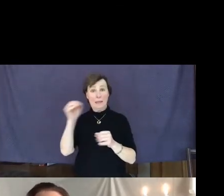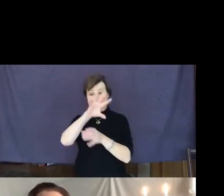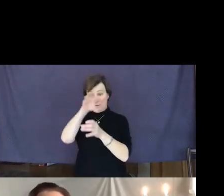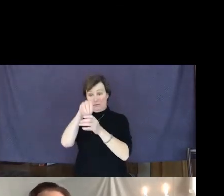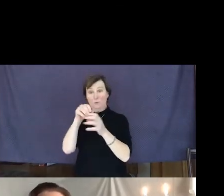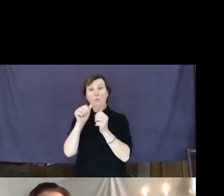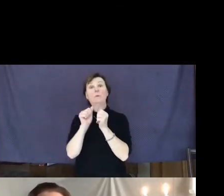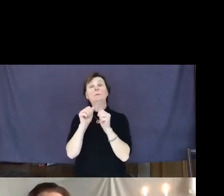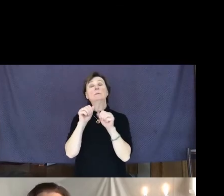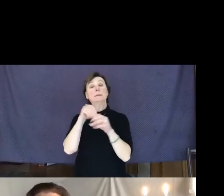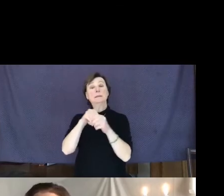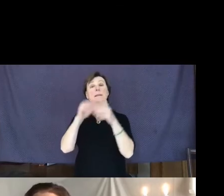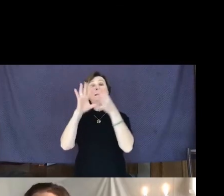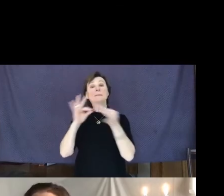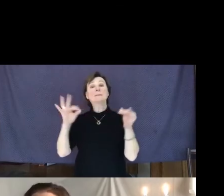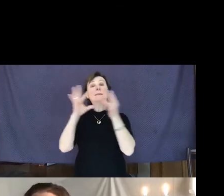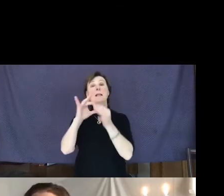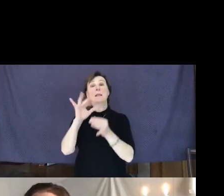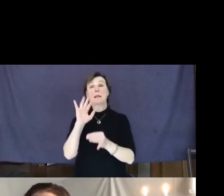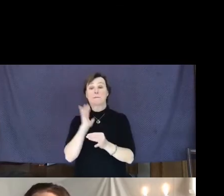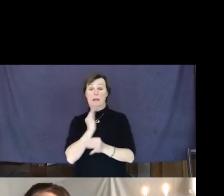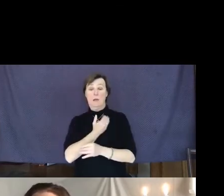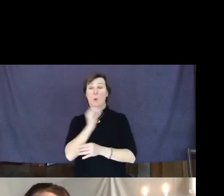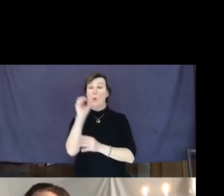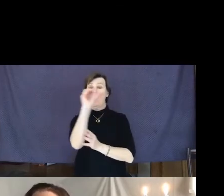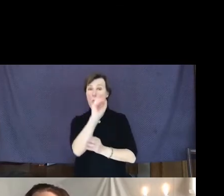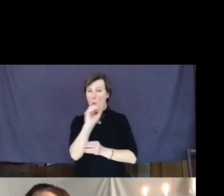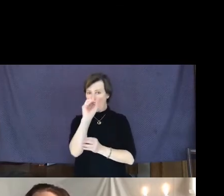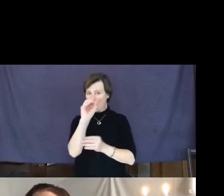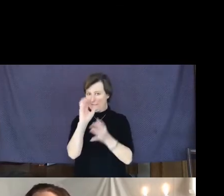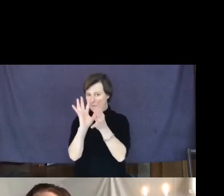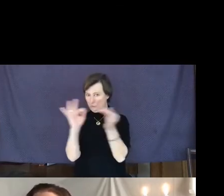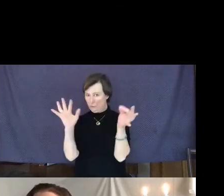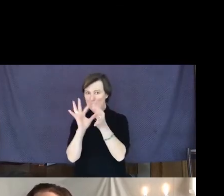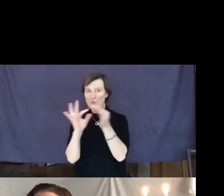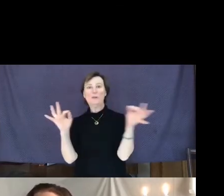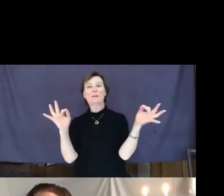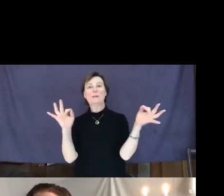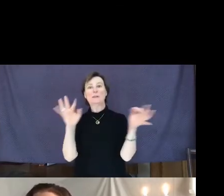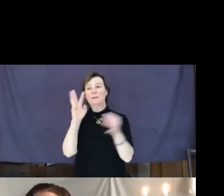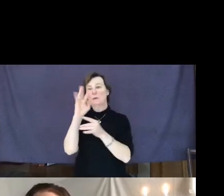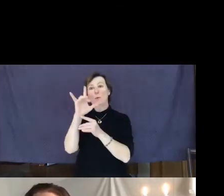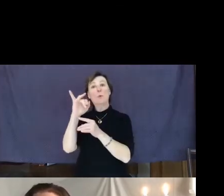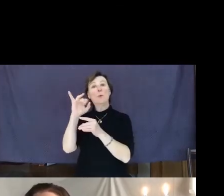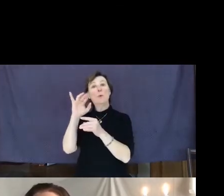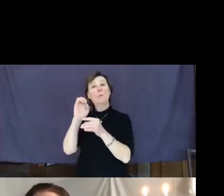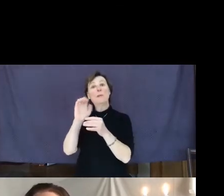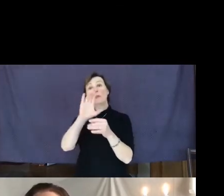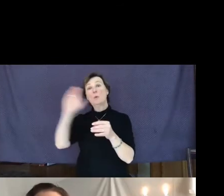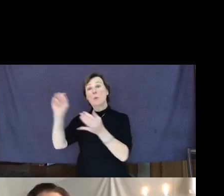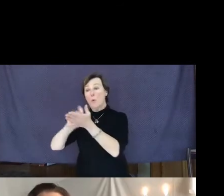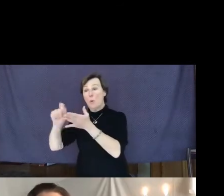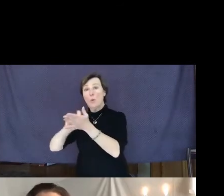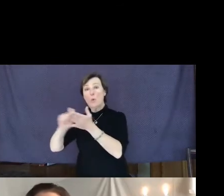of the Oregon story." Willie has also co-authored a book called "Perseverance",